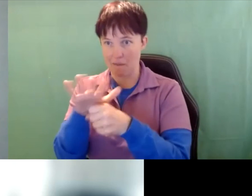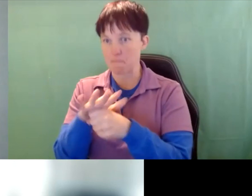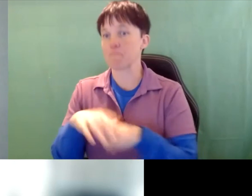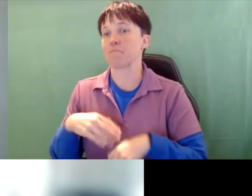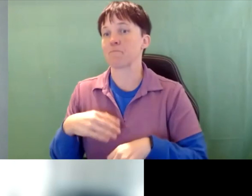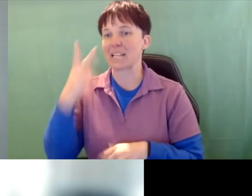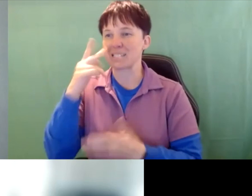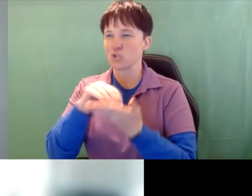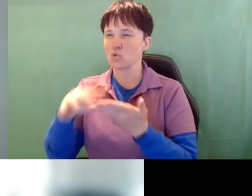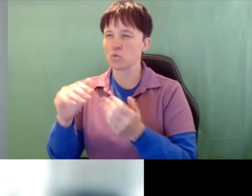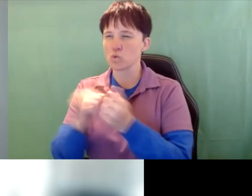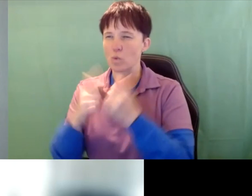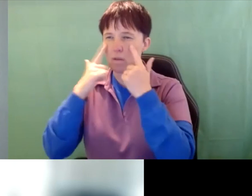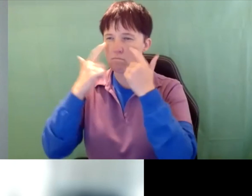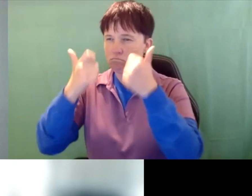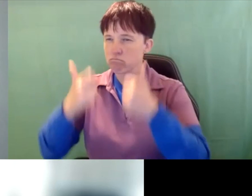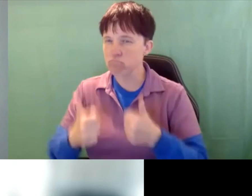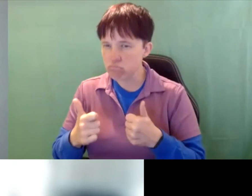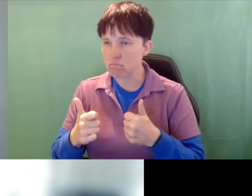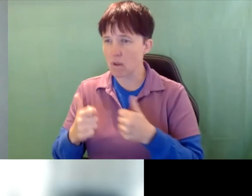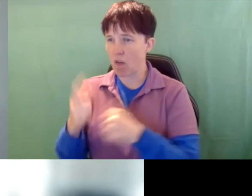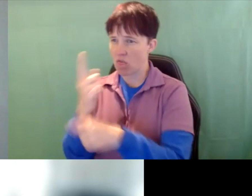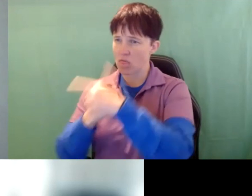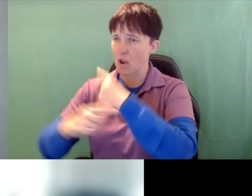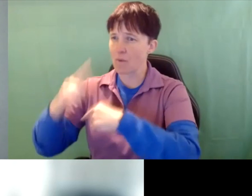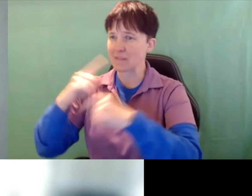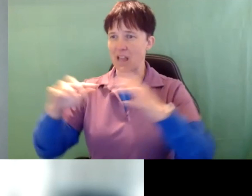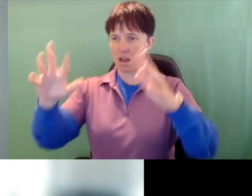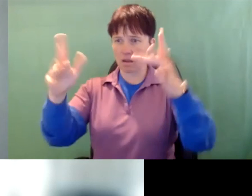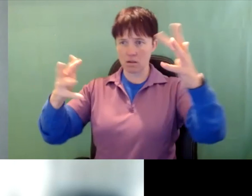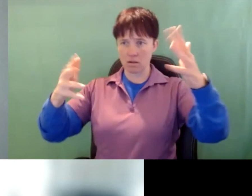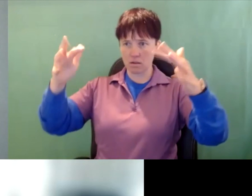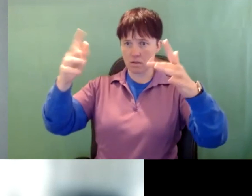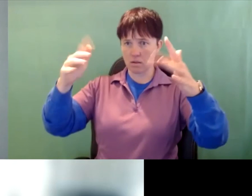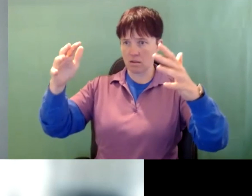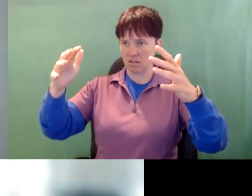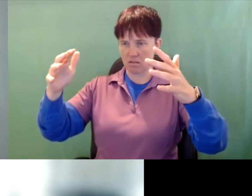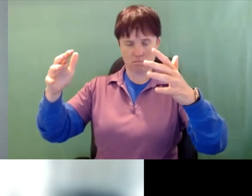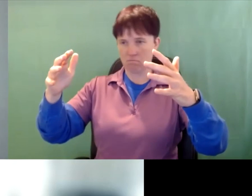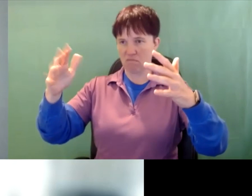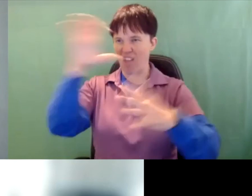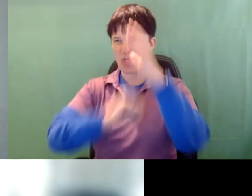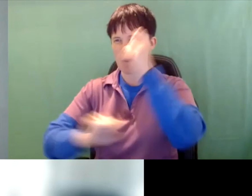vision loss who are being signed to in the air, and they miss information because they